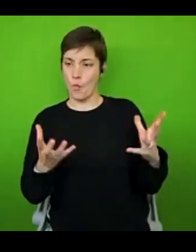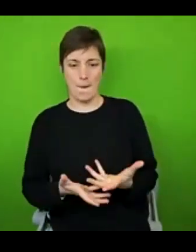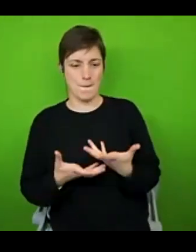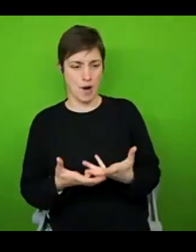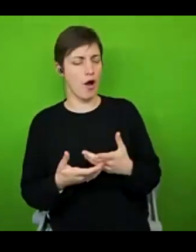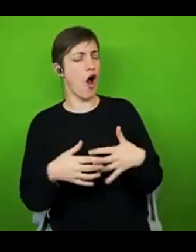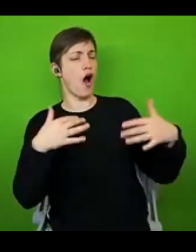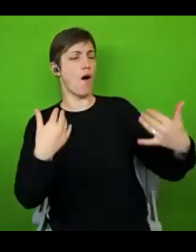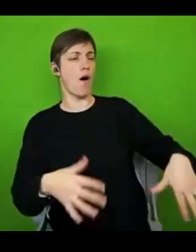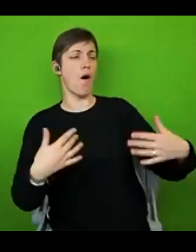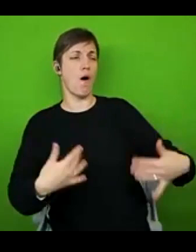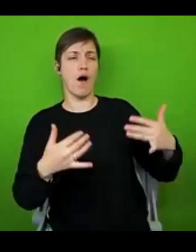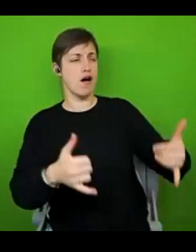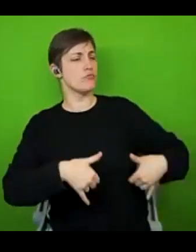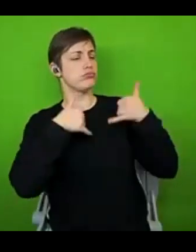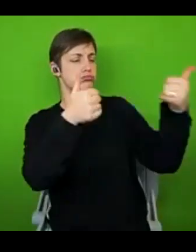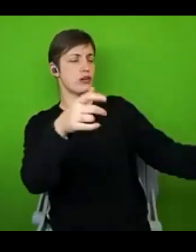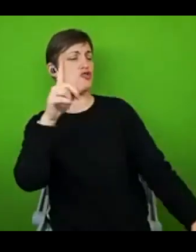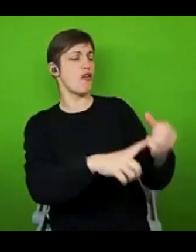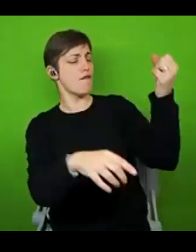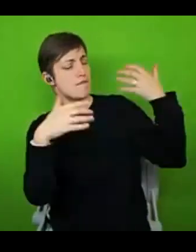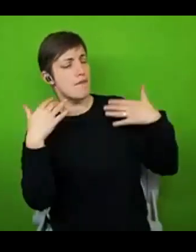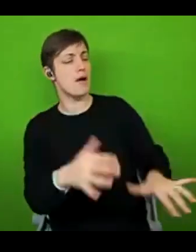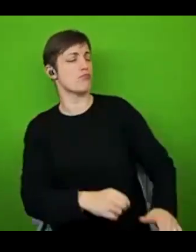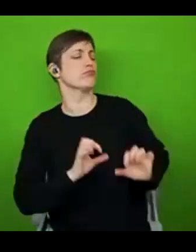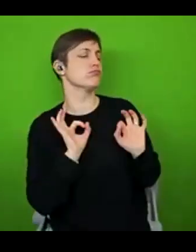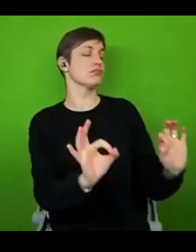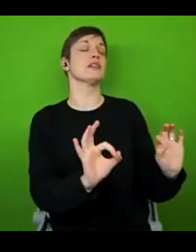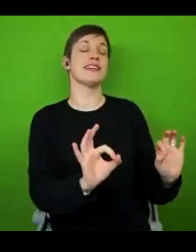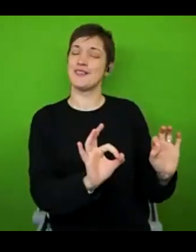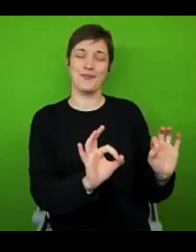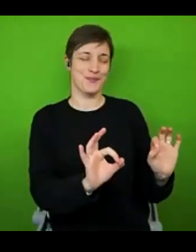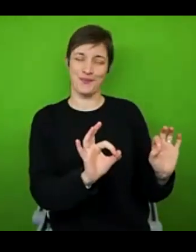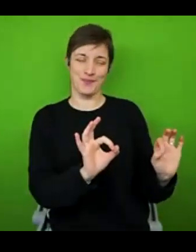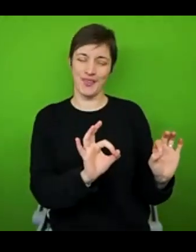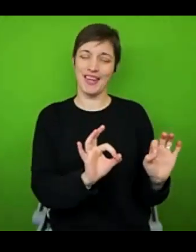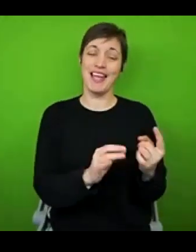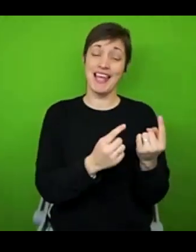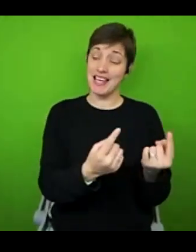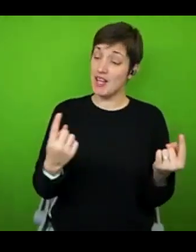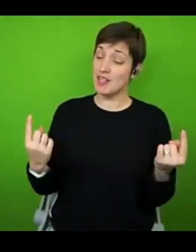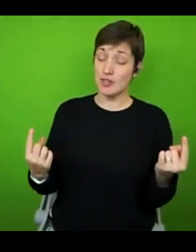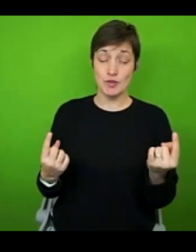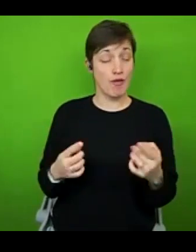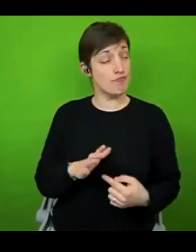arguably more than it should do. And it's really important to recognise that every single person has different priorities and aspirations in life.